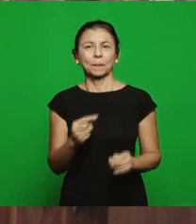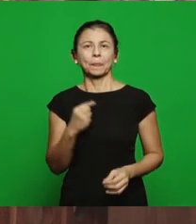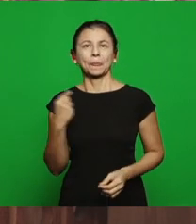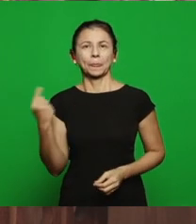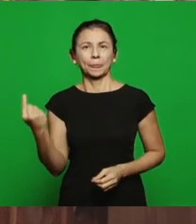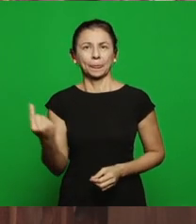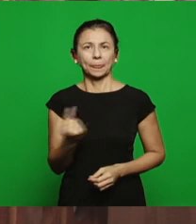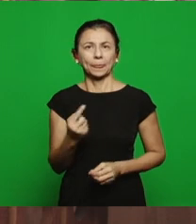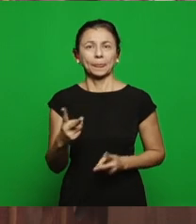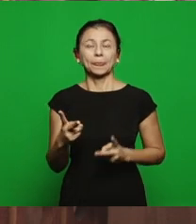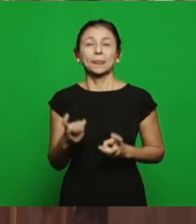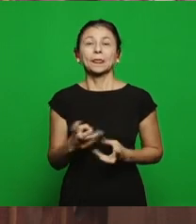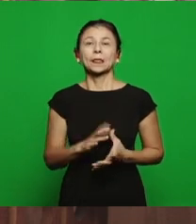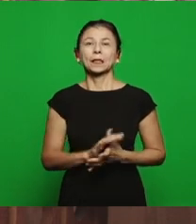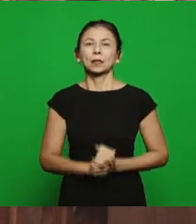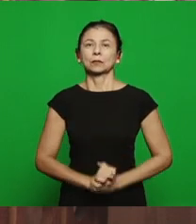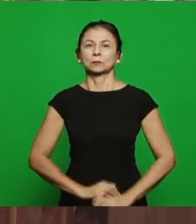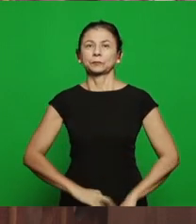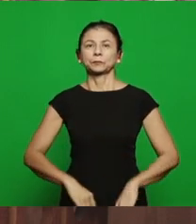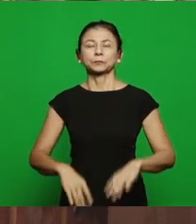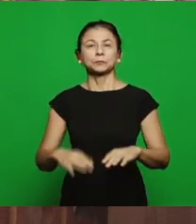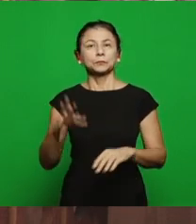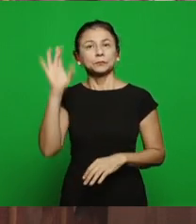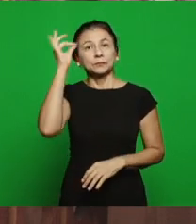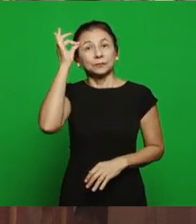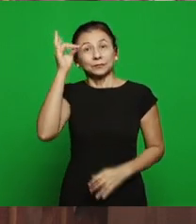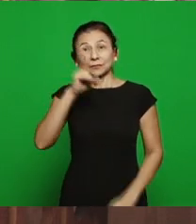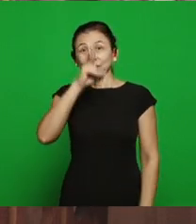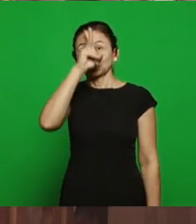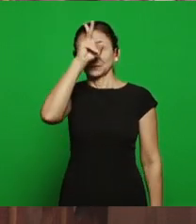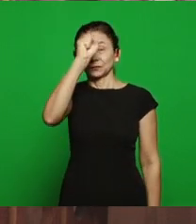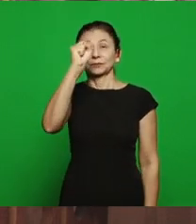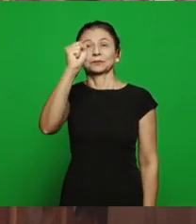the spirit of might, but soon we’ll see the spirit of knowledge or revelation of what